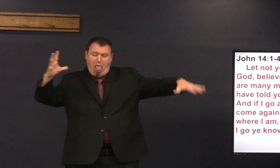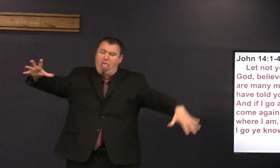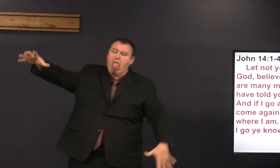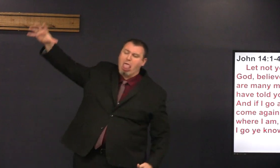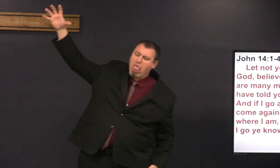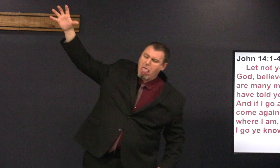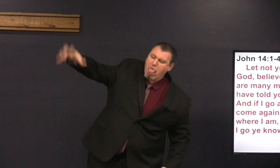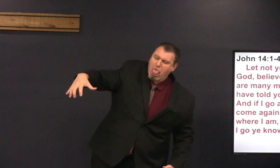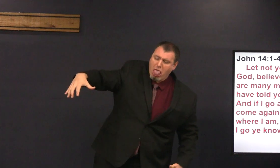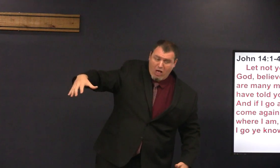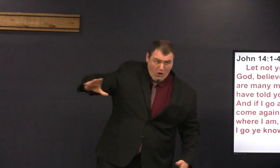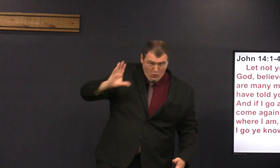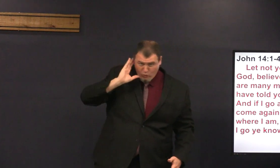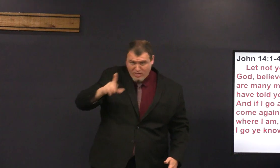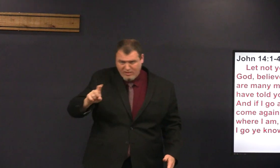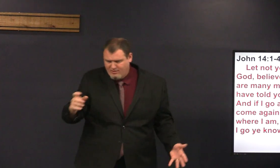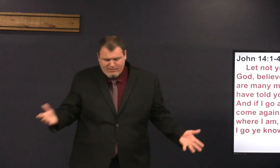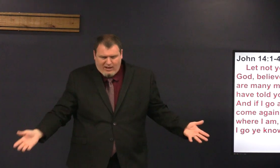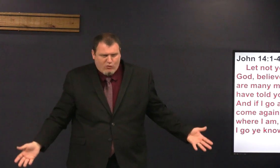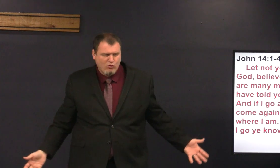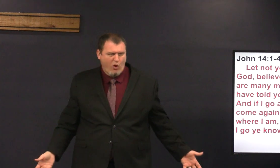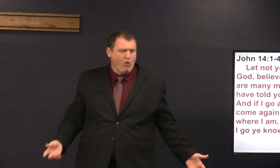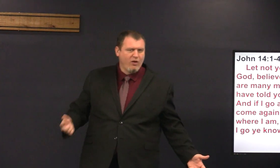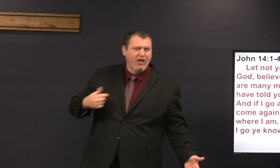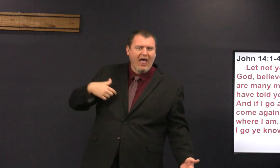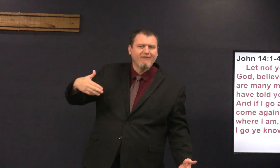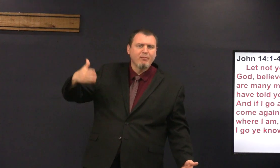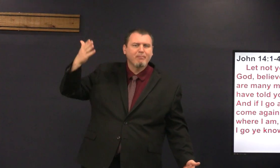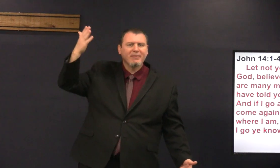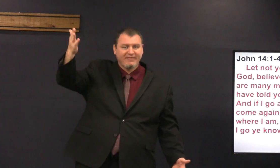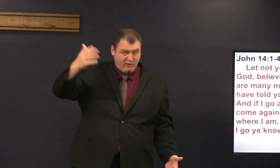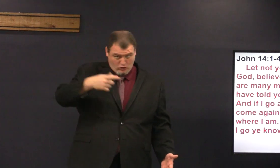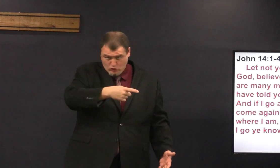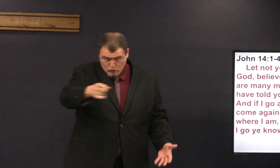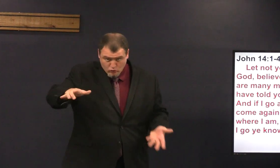you know don't think when you get there you're going to have your own fancy house foreign